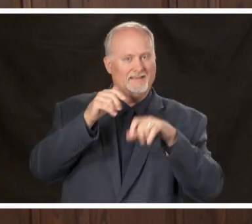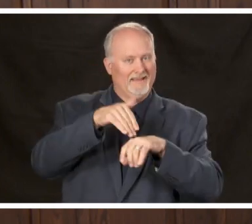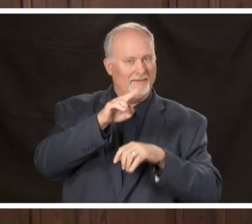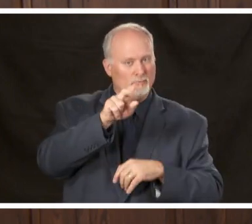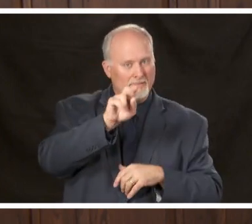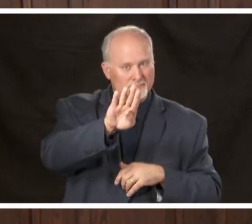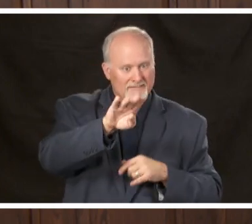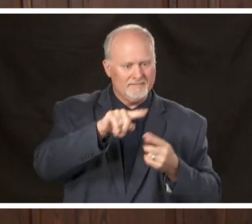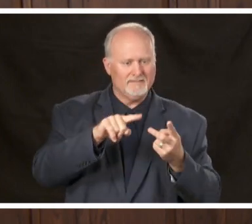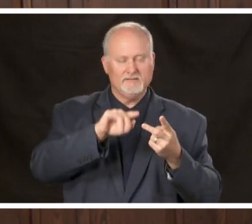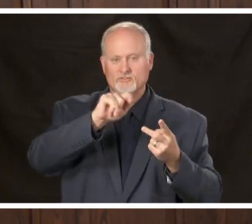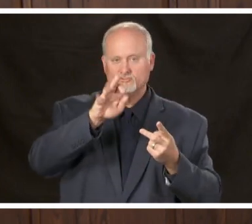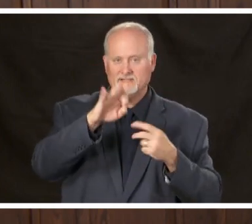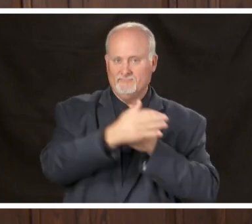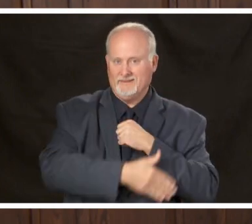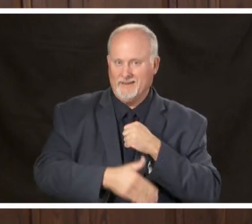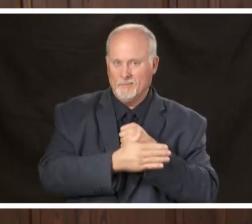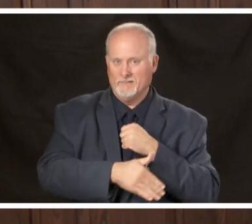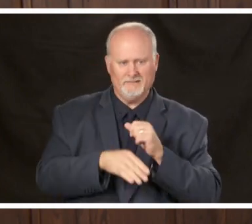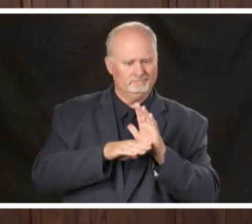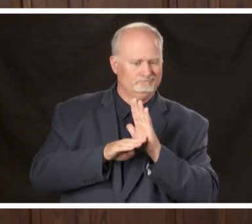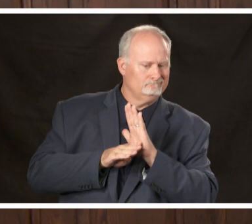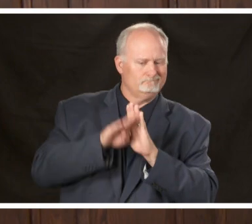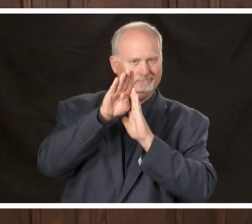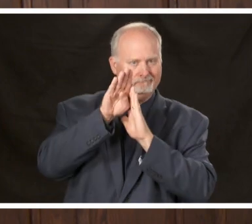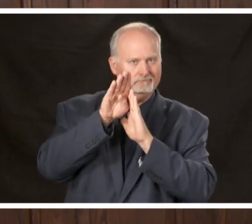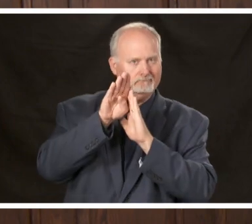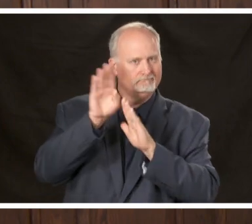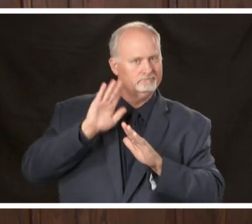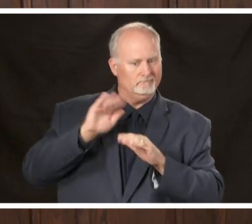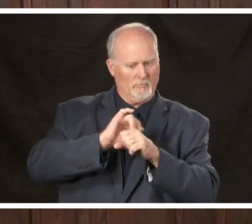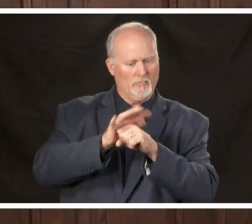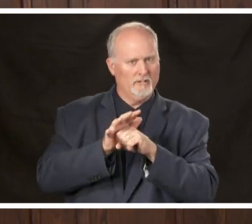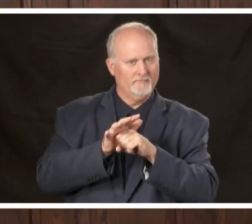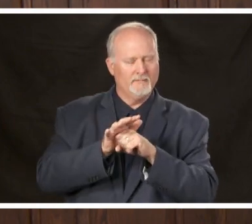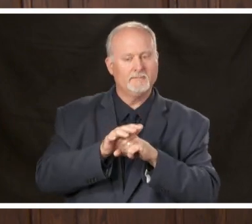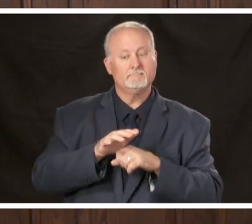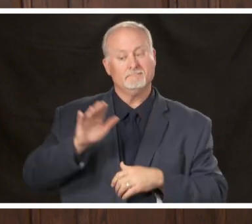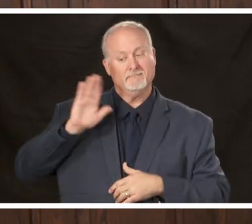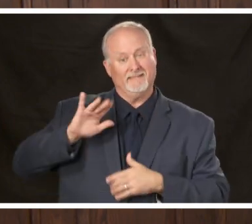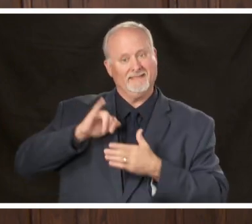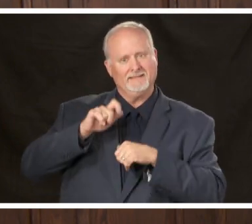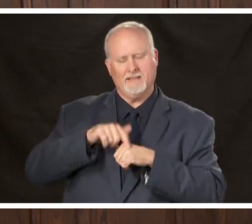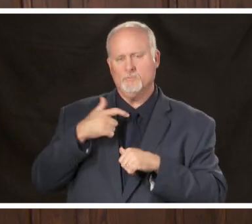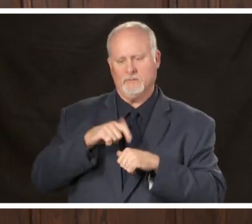Jefferson County in particular at that time a lot of restrictions went into